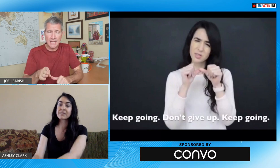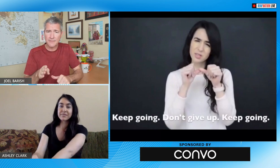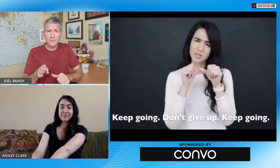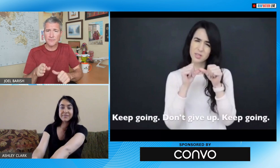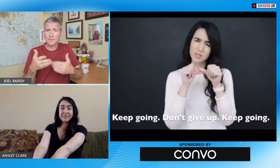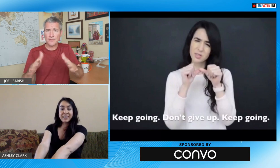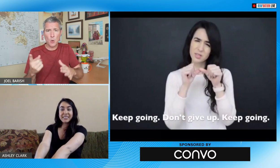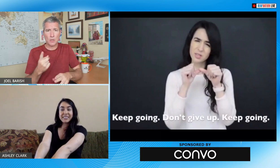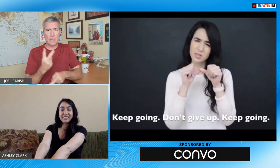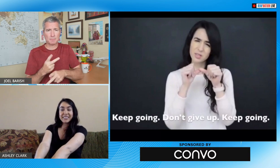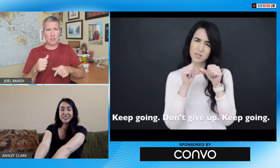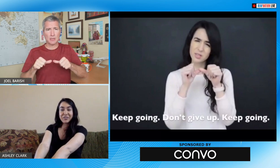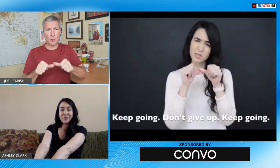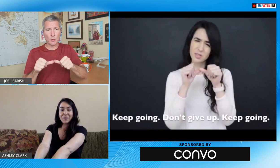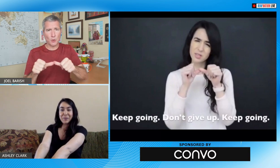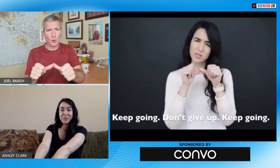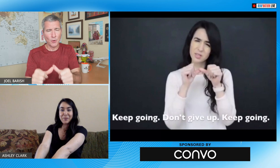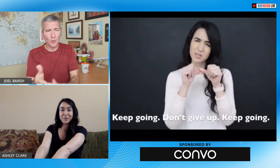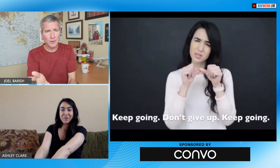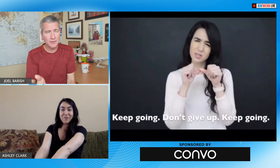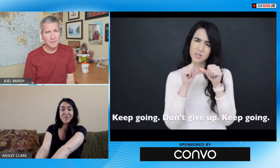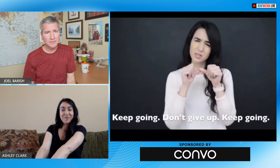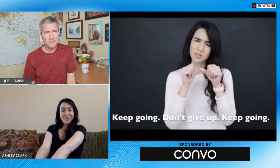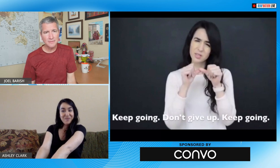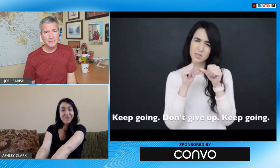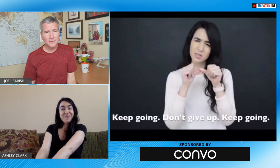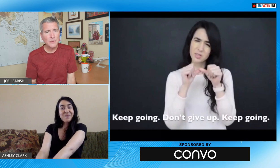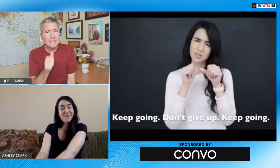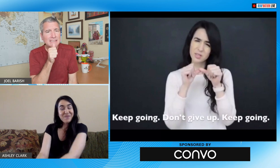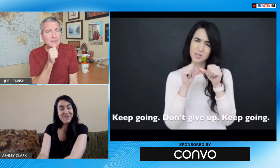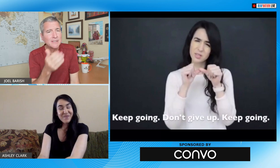tomorrow the day after and it's never done and you just gotta keep on going